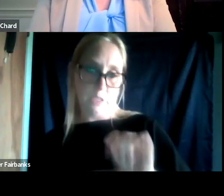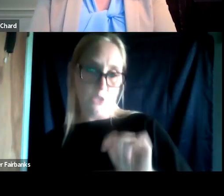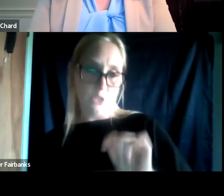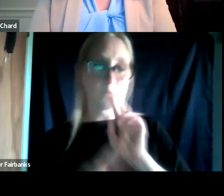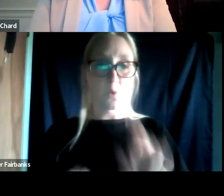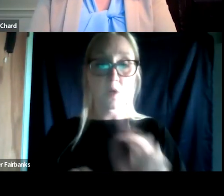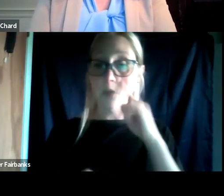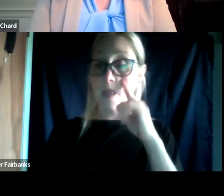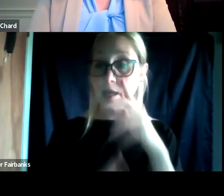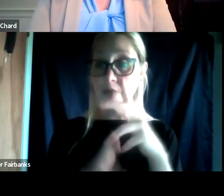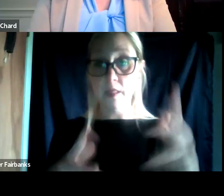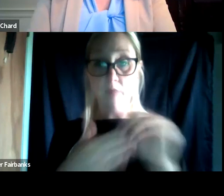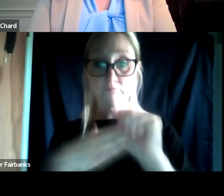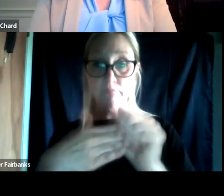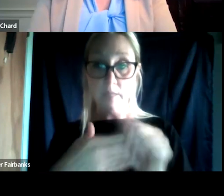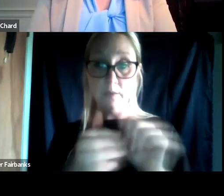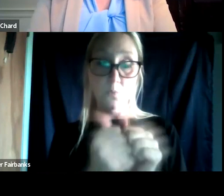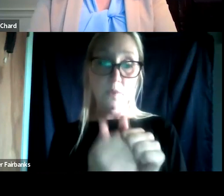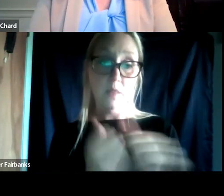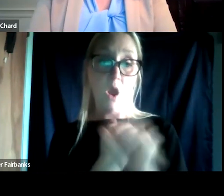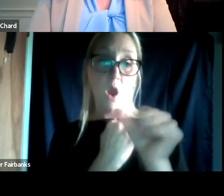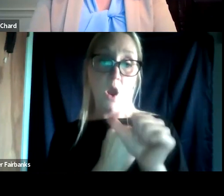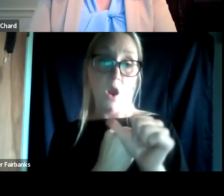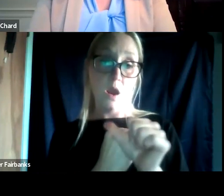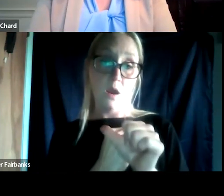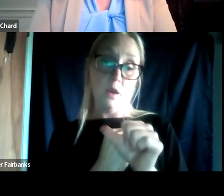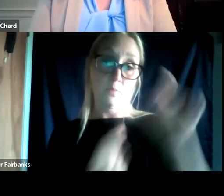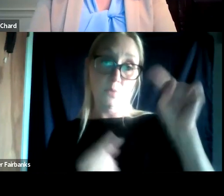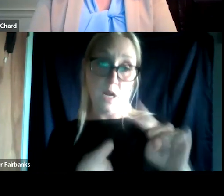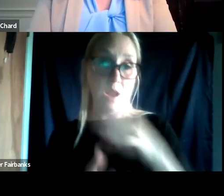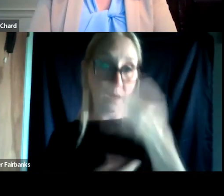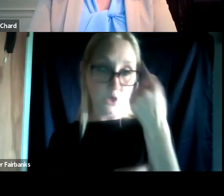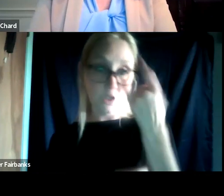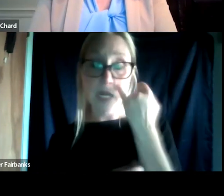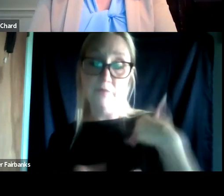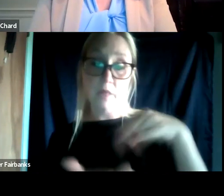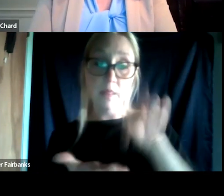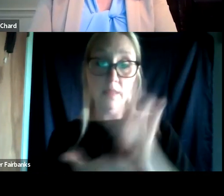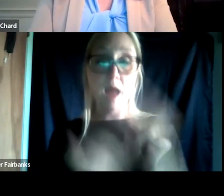to be more flexible around harm reduction and understand if a lapse happens, where does it fit kind of